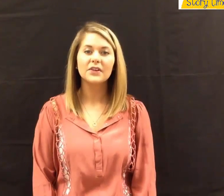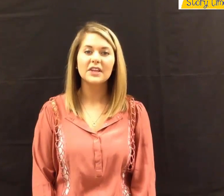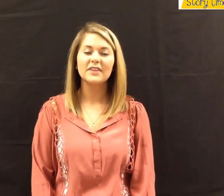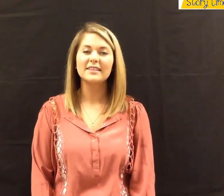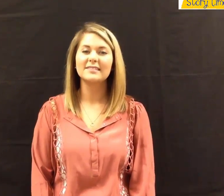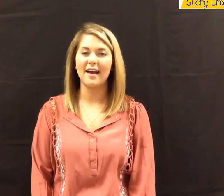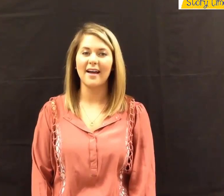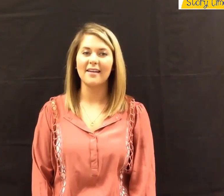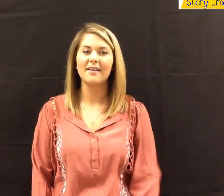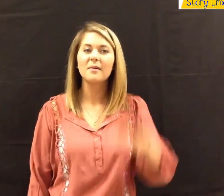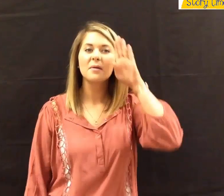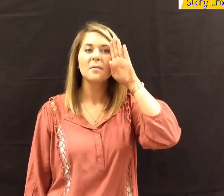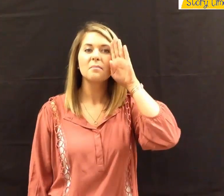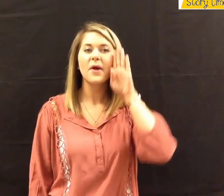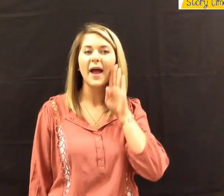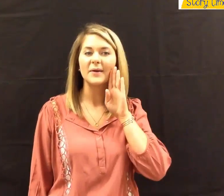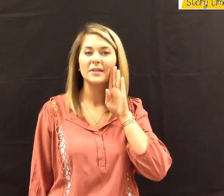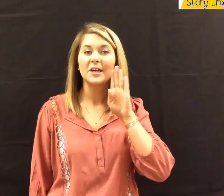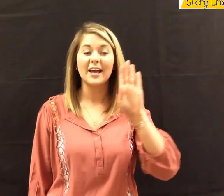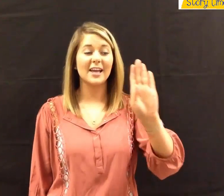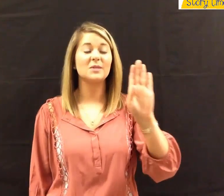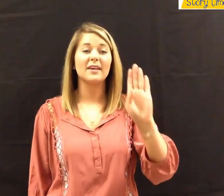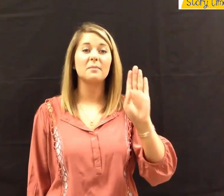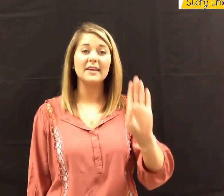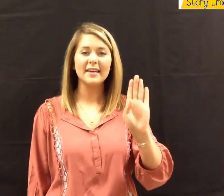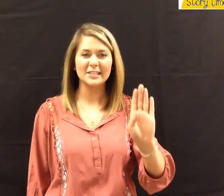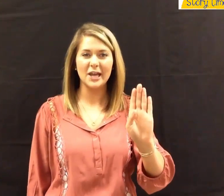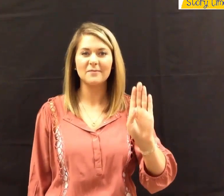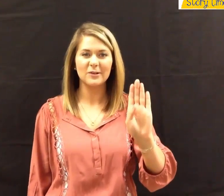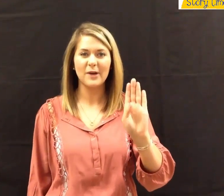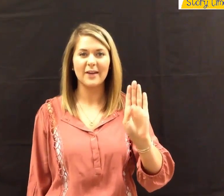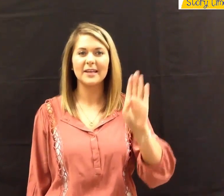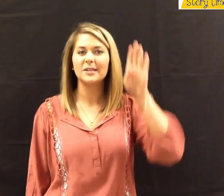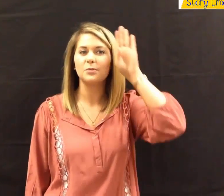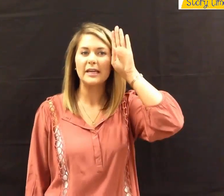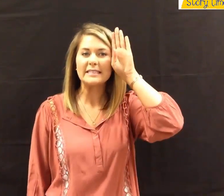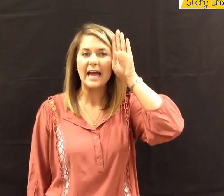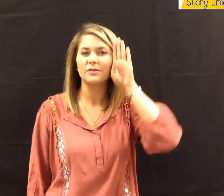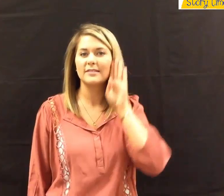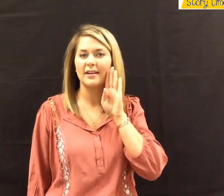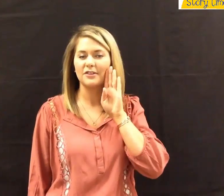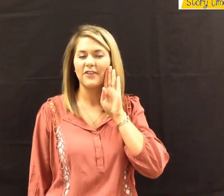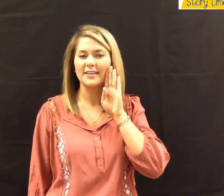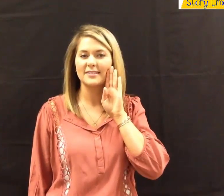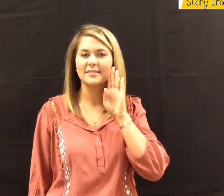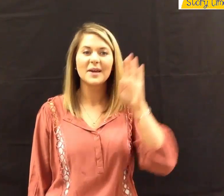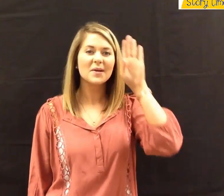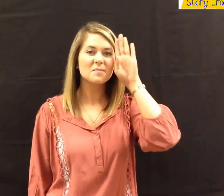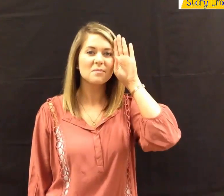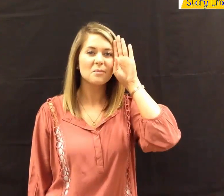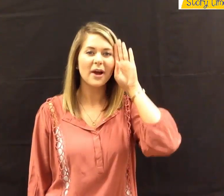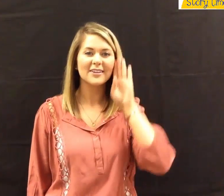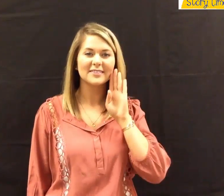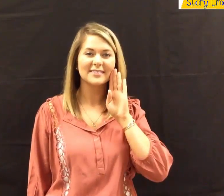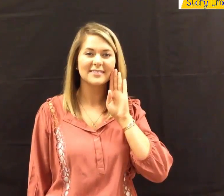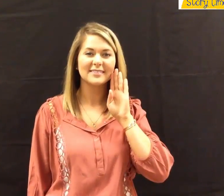For the fifth sign, "brown," again, you make a 'B' handshape for 'brown' and then bring it down the side of your face. "Brown."